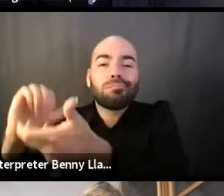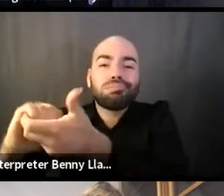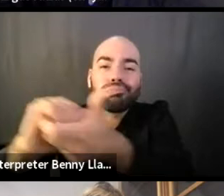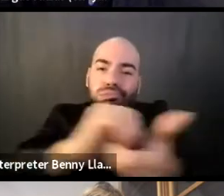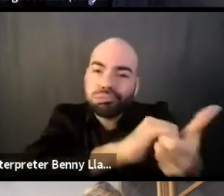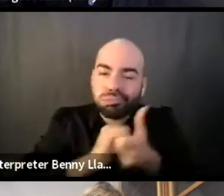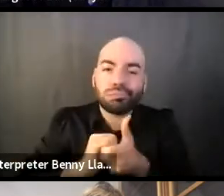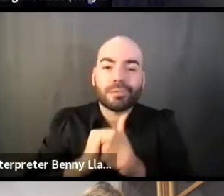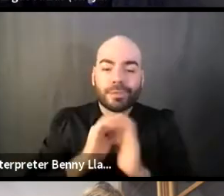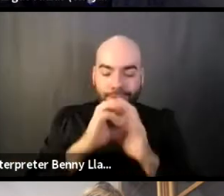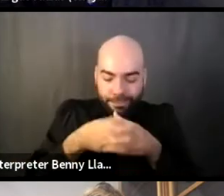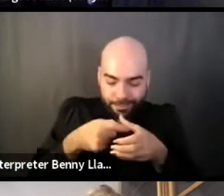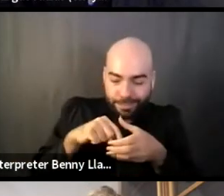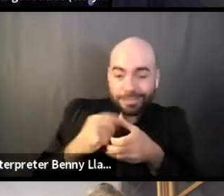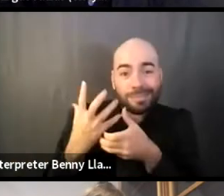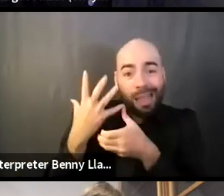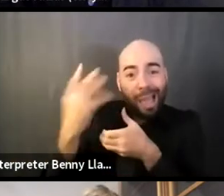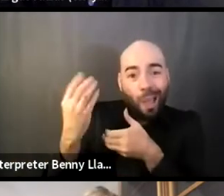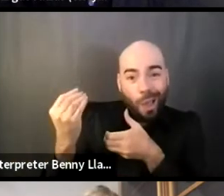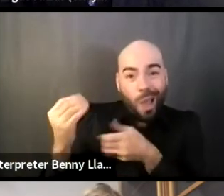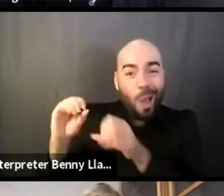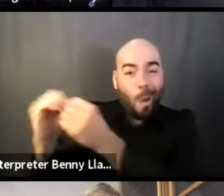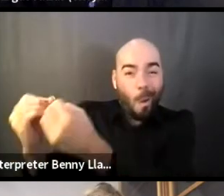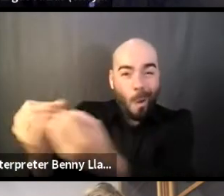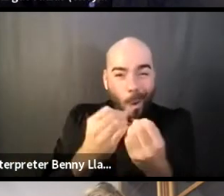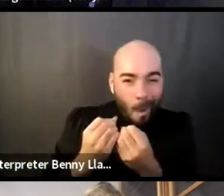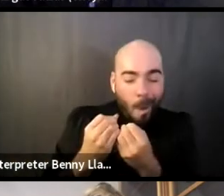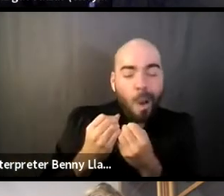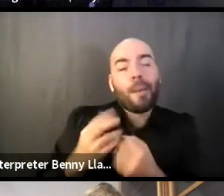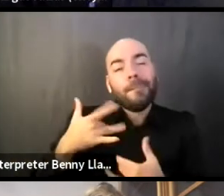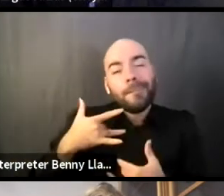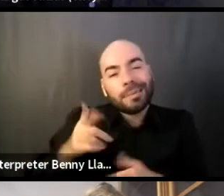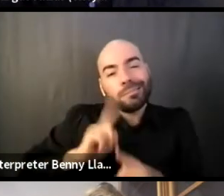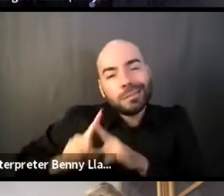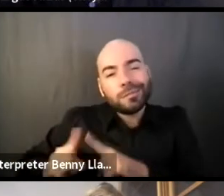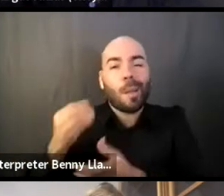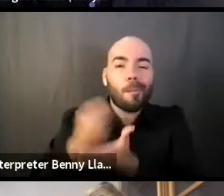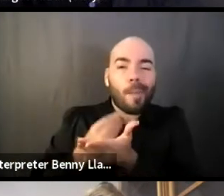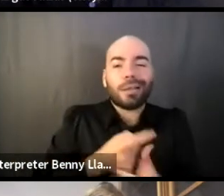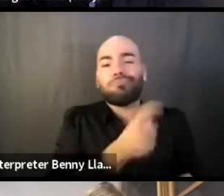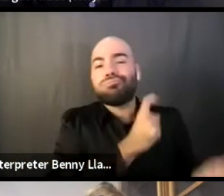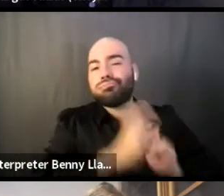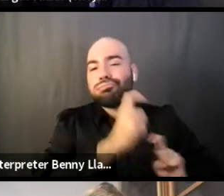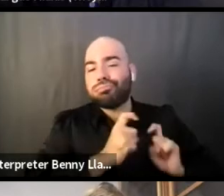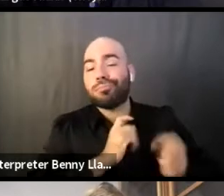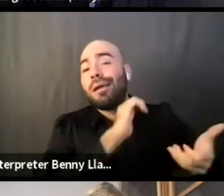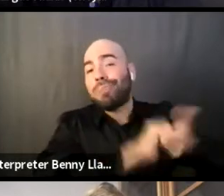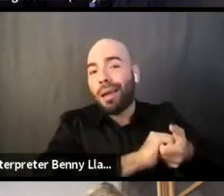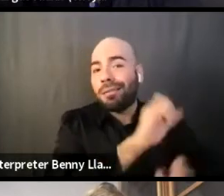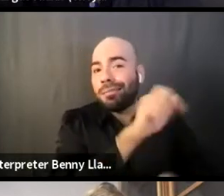of like grant organizations to actually produce work. So we'll see, you know, I'll have a more concrete answer